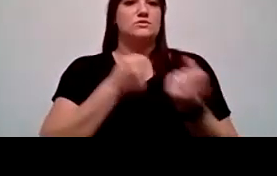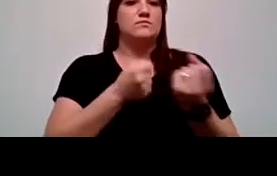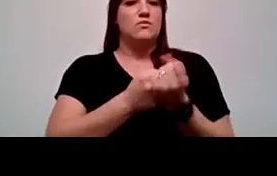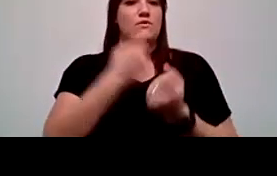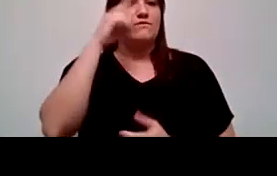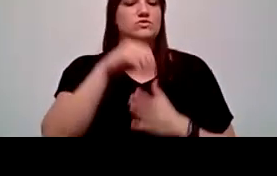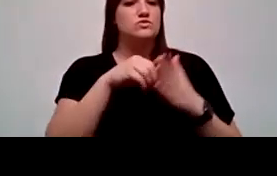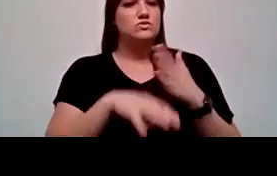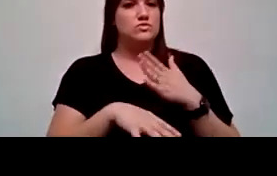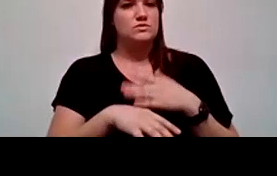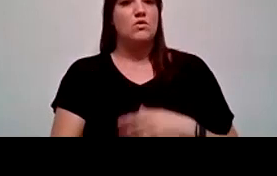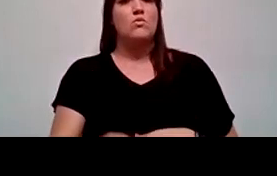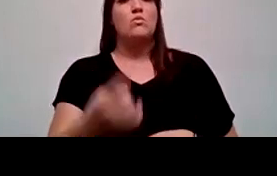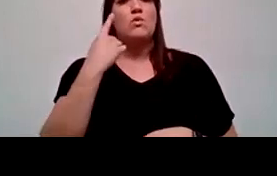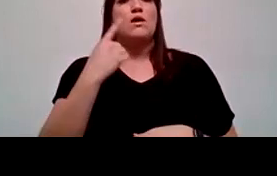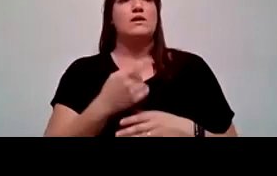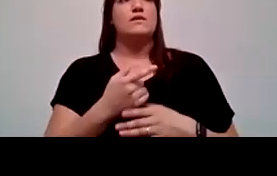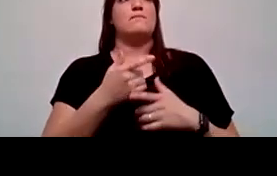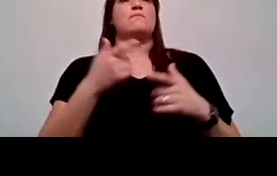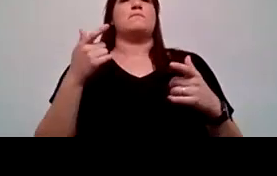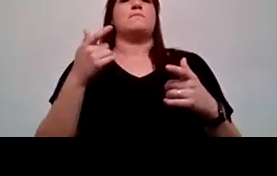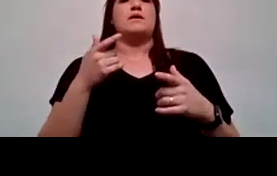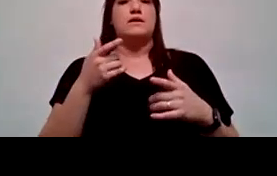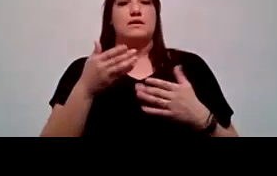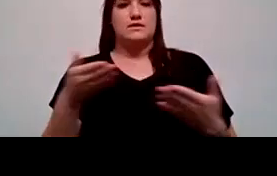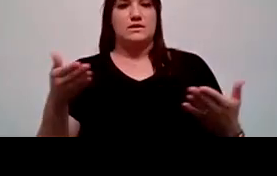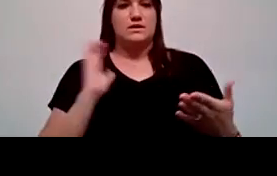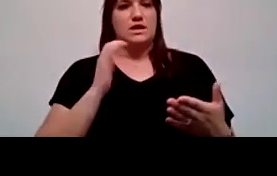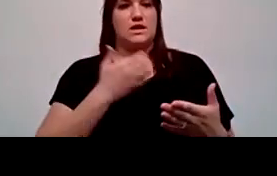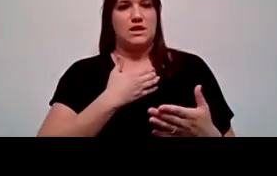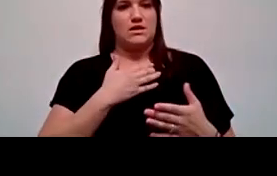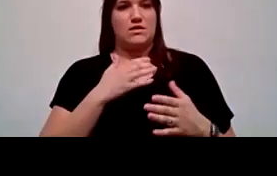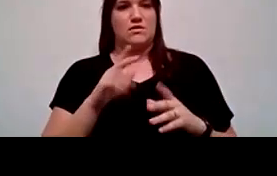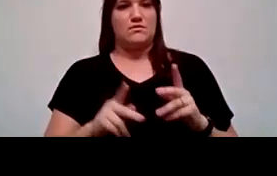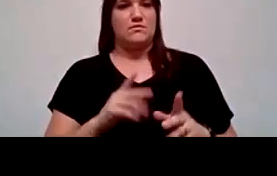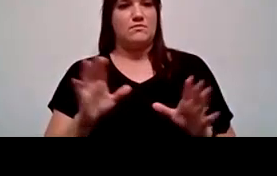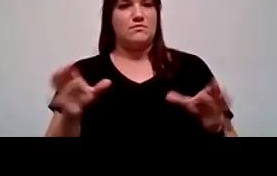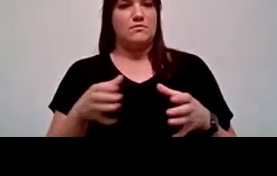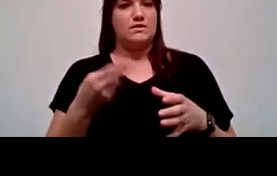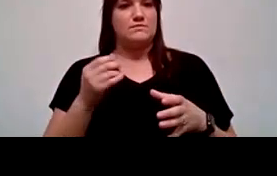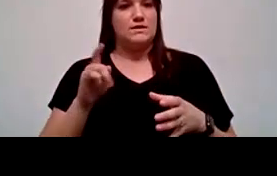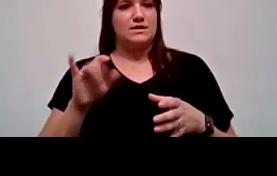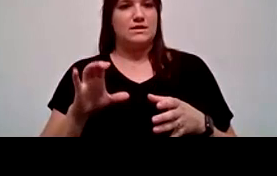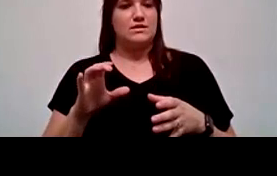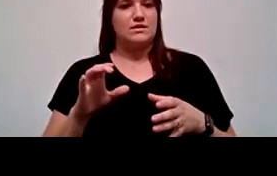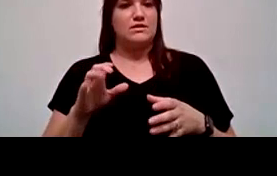And it turned out that one of the major areas in our population with students, primarily Hispanic, was the issue of transportation.